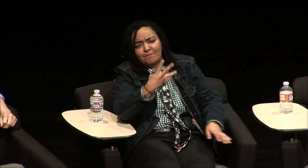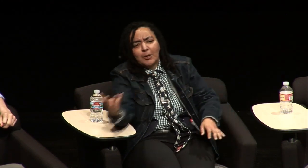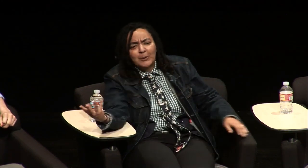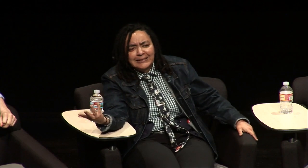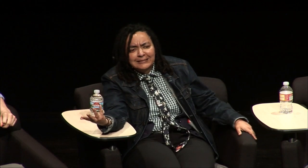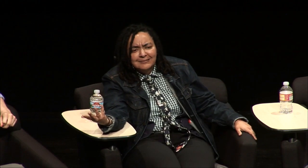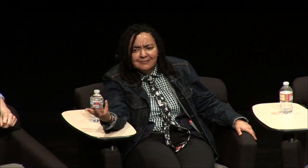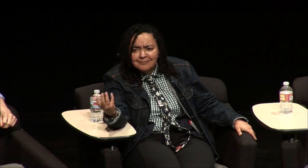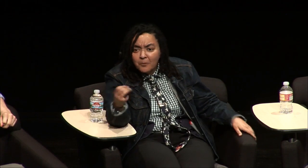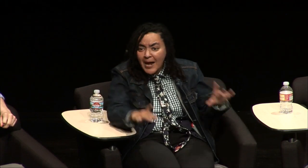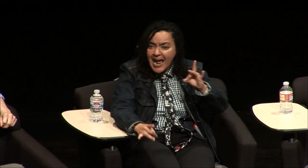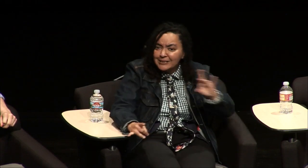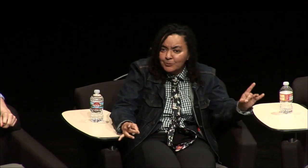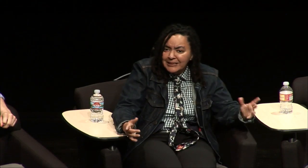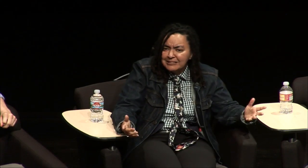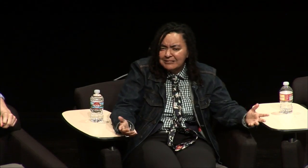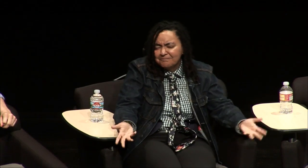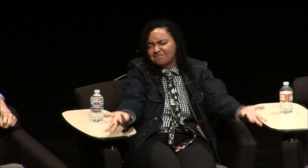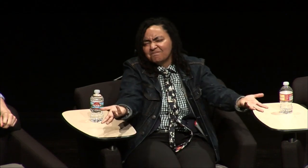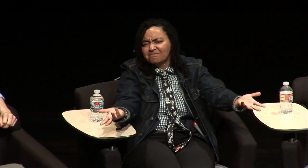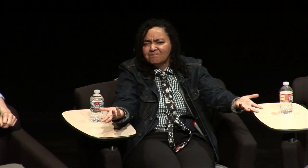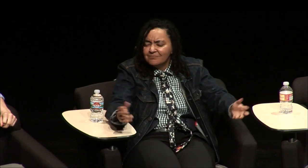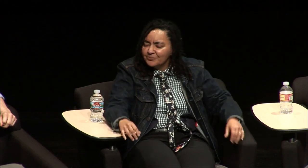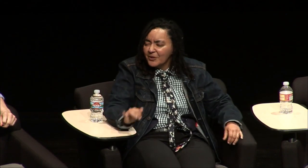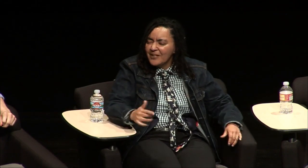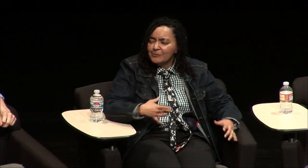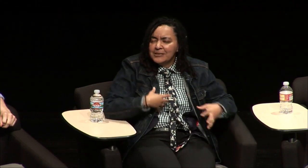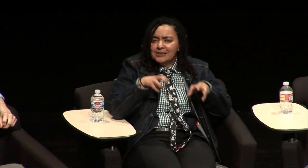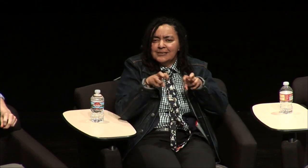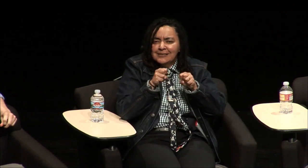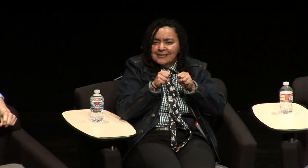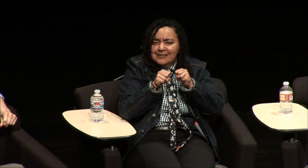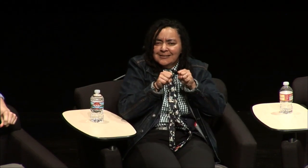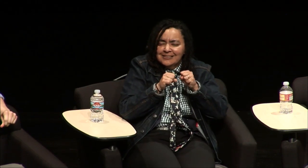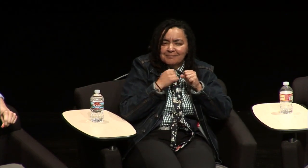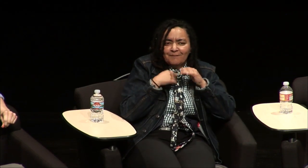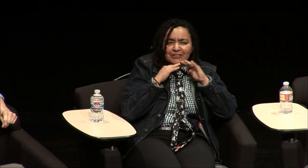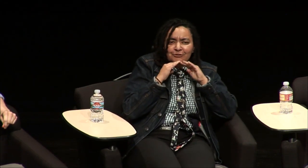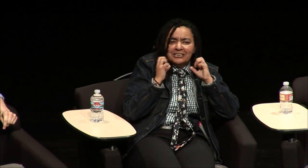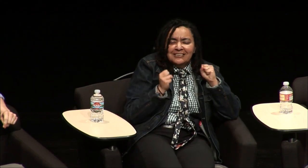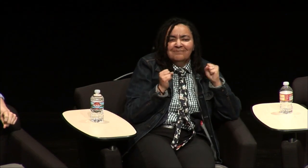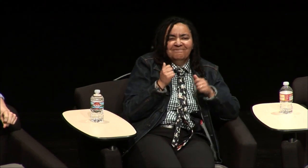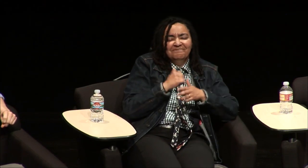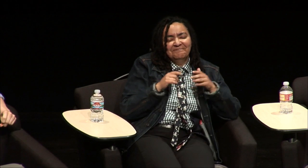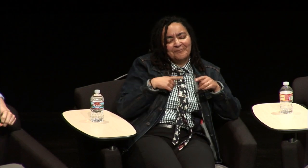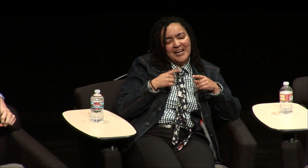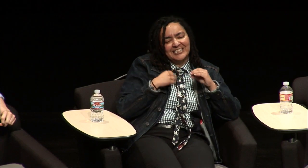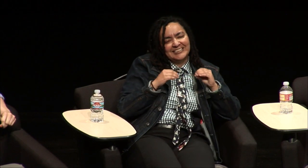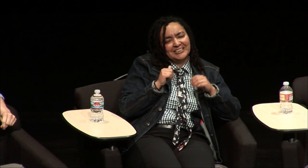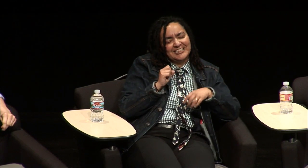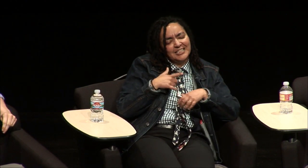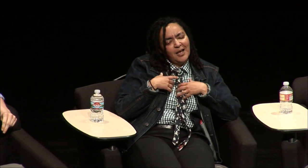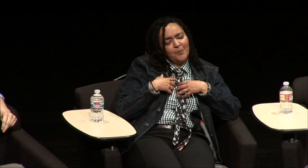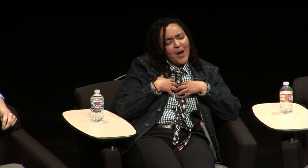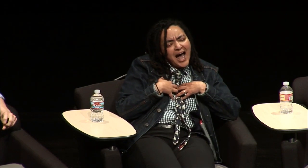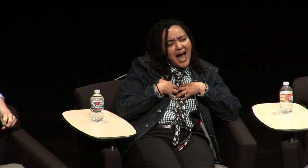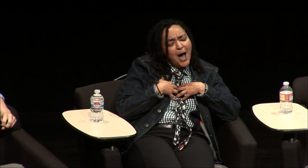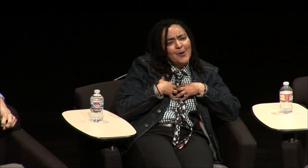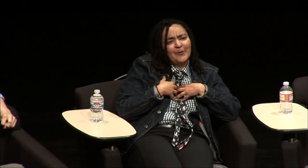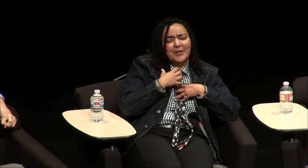long why why not just take a four-week course an eight-week course and it expose them as much as possible it's a frustration that every time when I teach